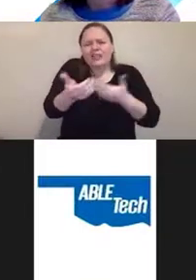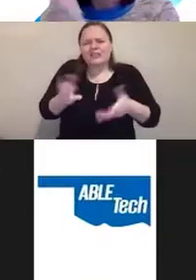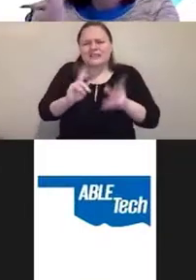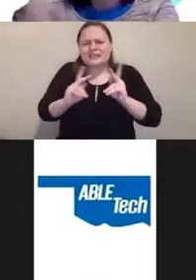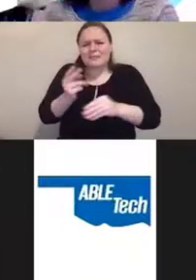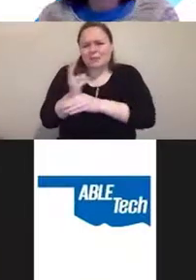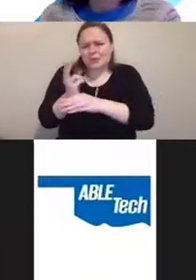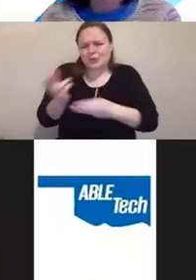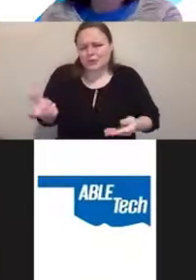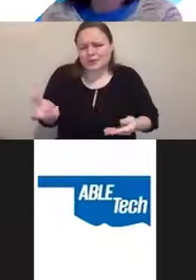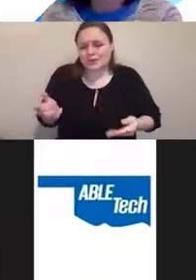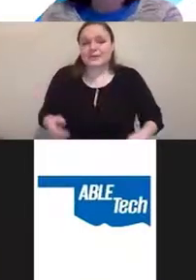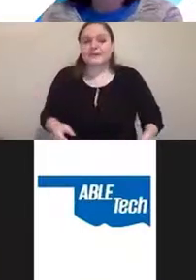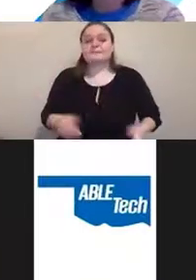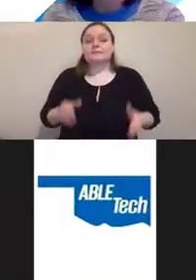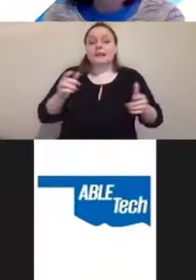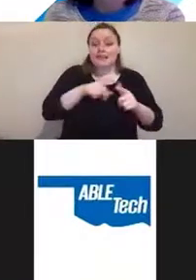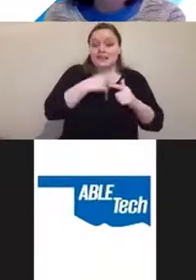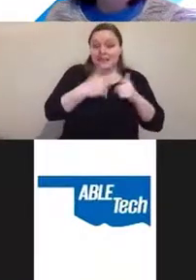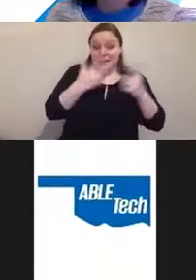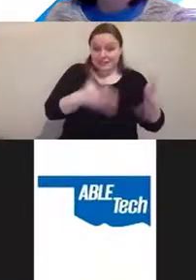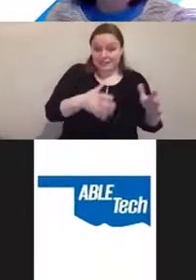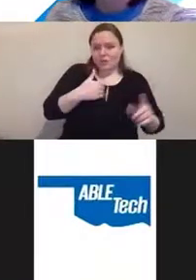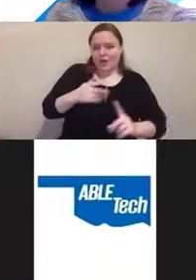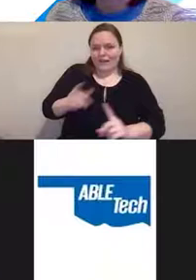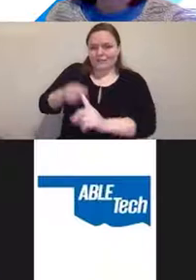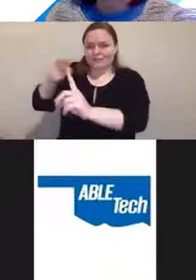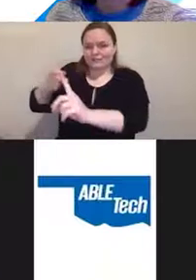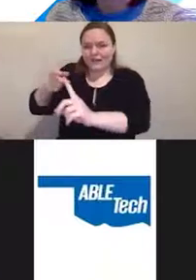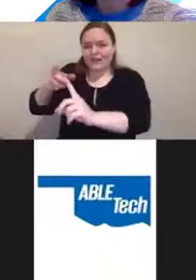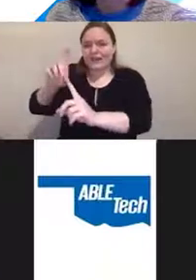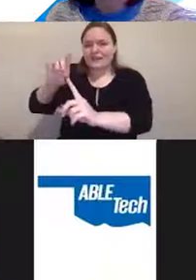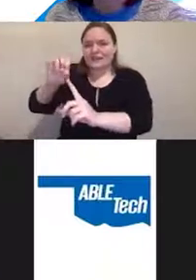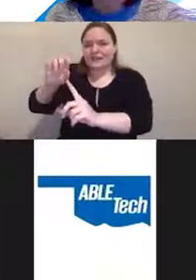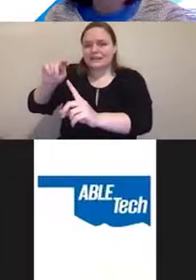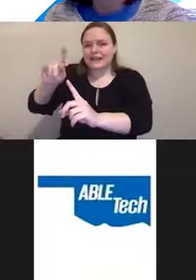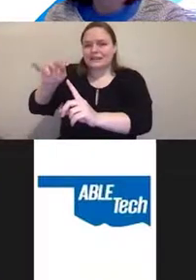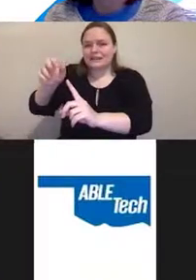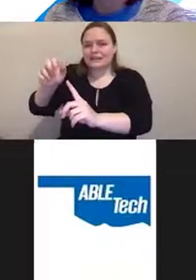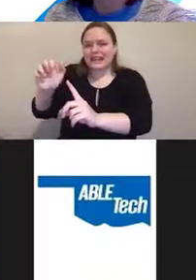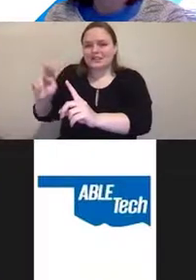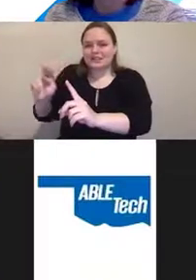Then you've got your destination. Your destination is the website or the software that you're using.